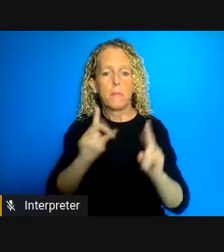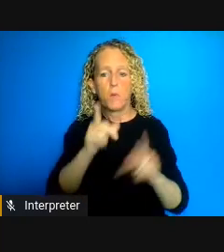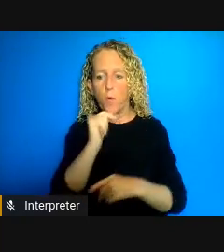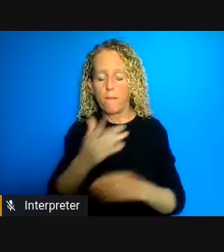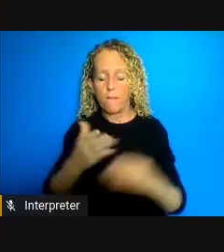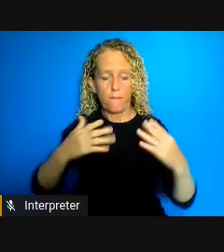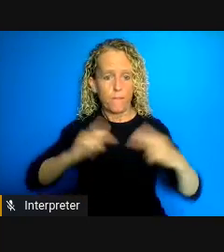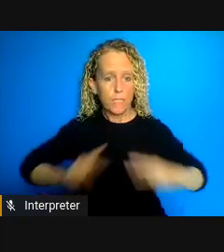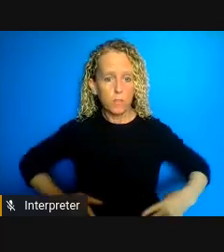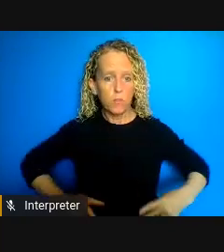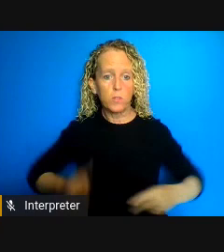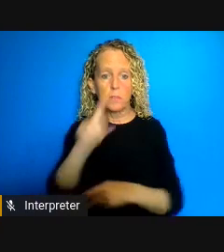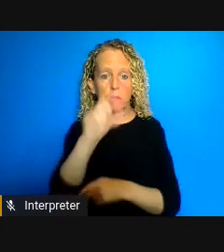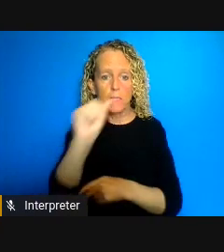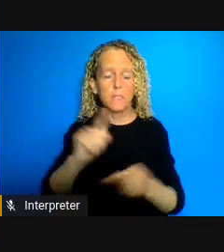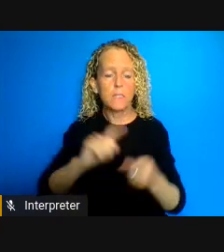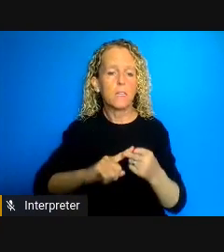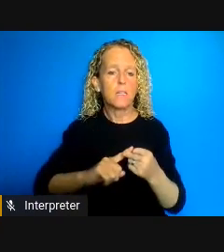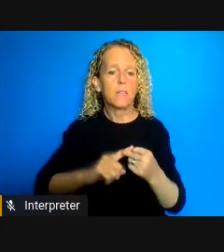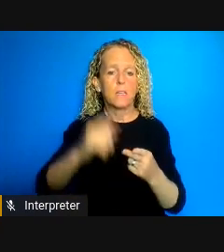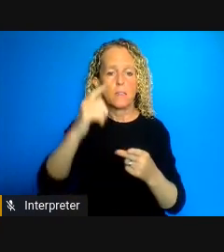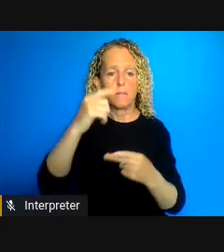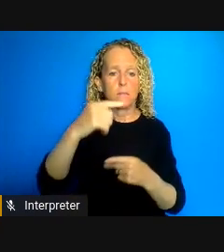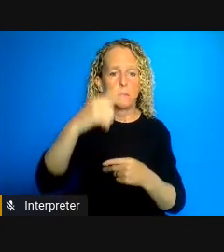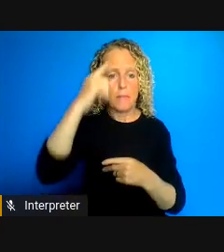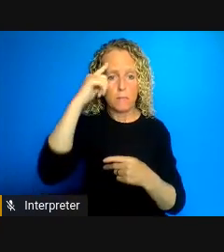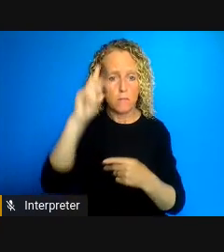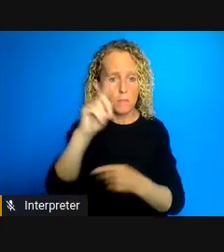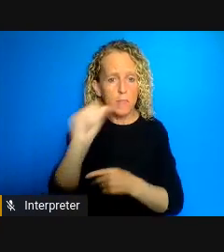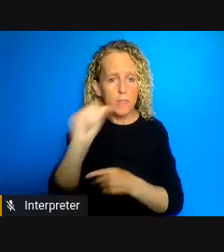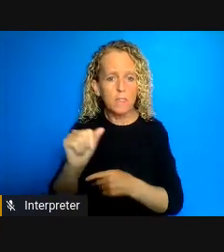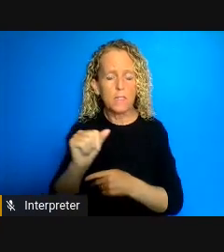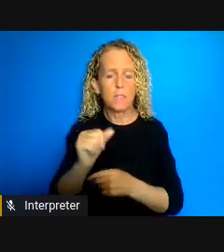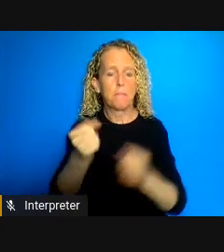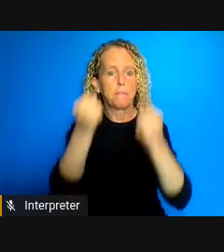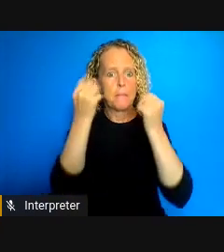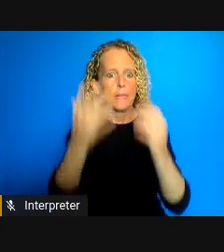over-represented in prisons I think it's fair to say that in the past few decades